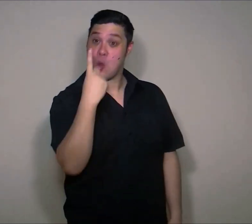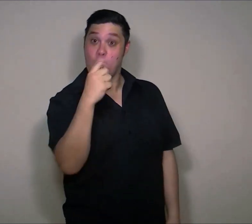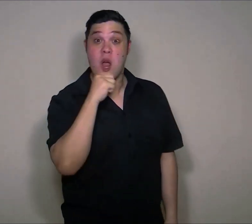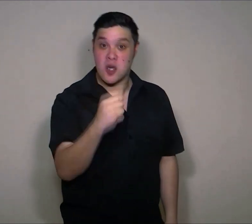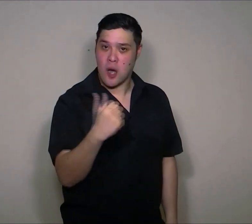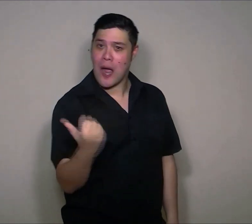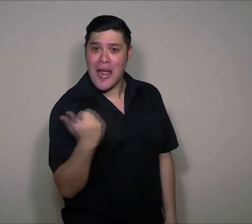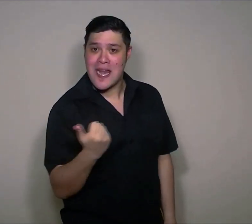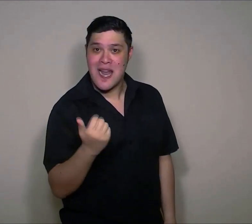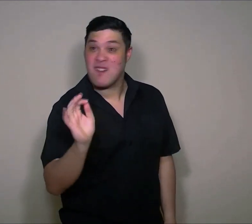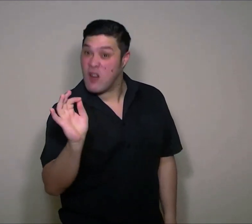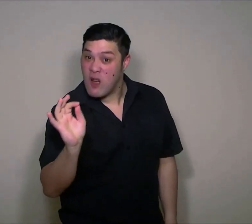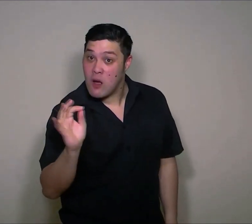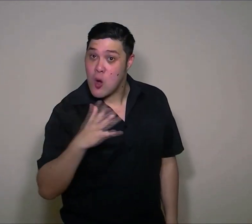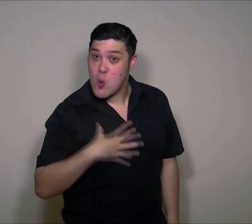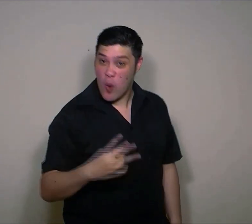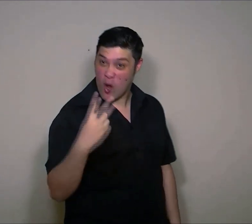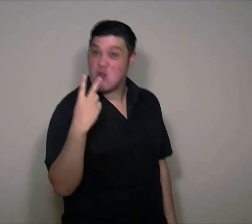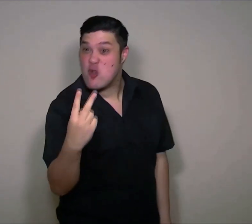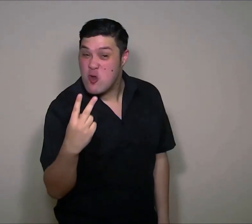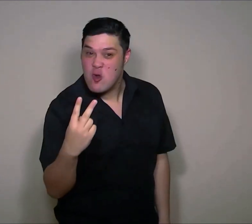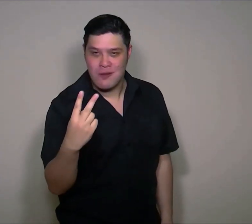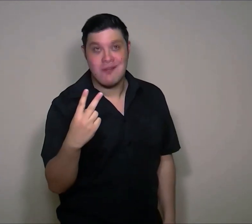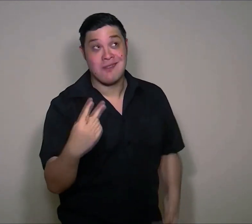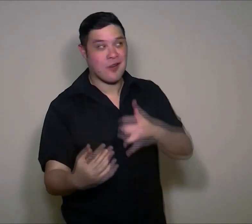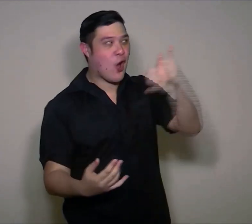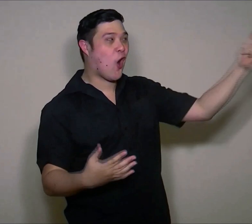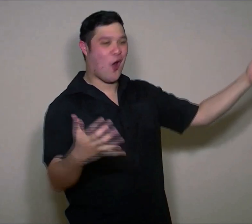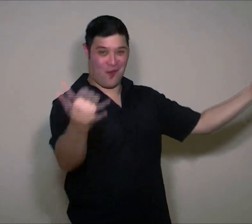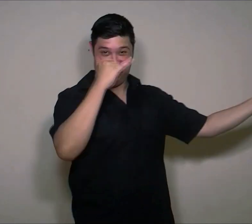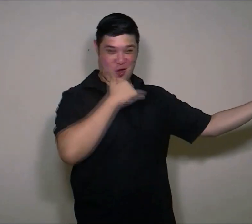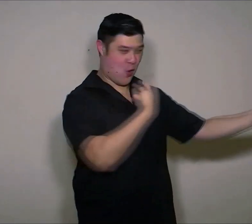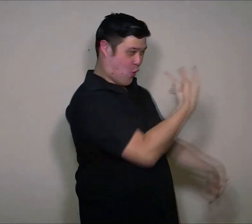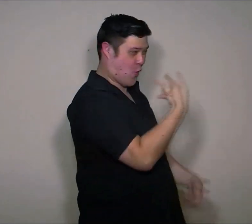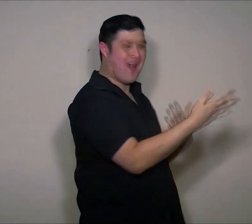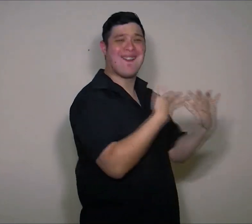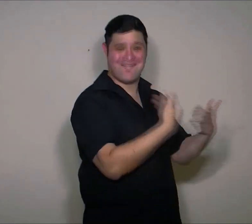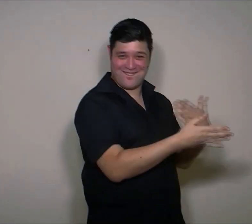And if one won't do then please take two and call us in the morning